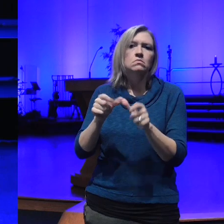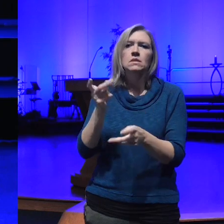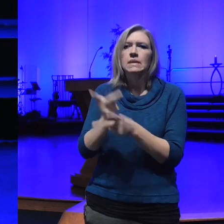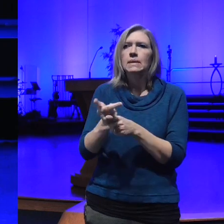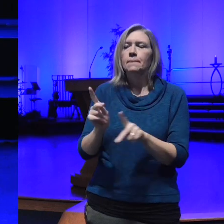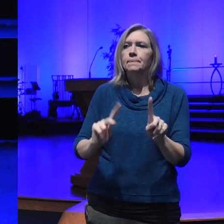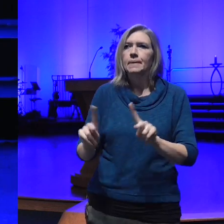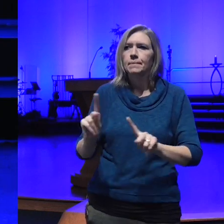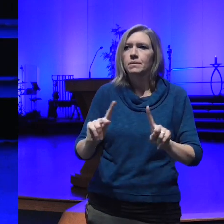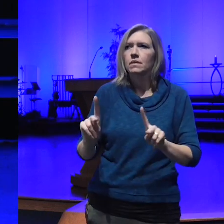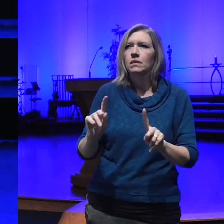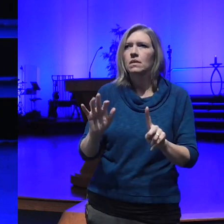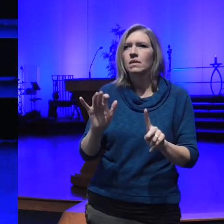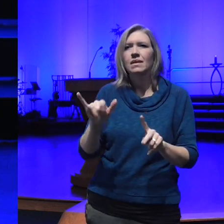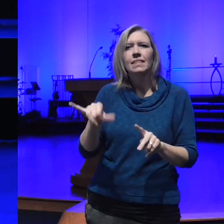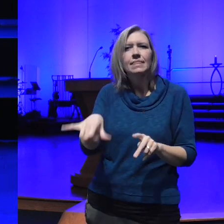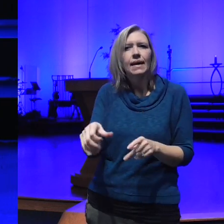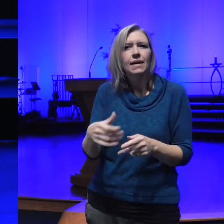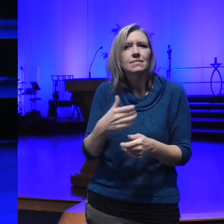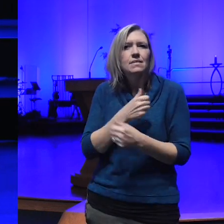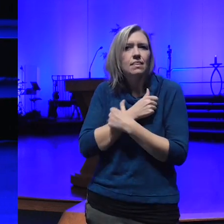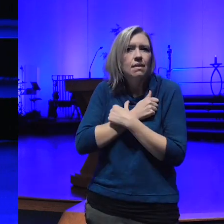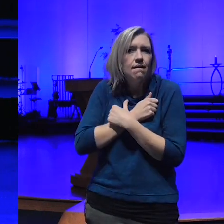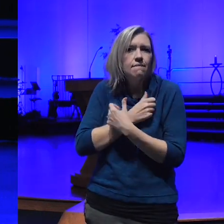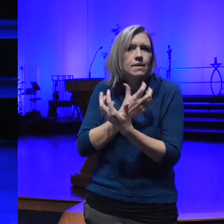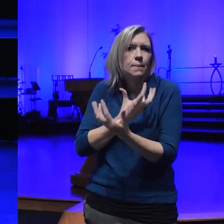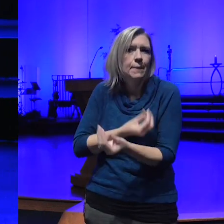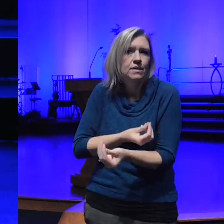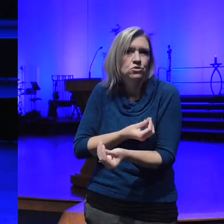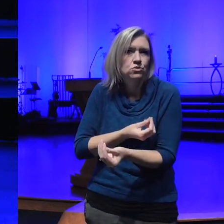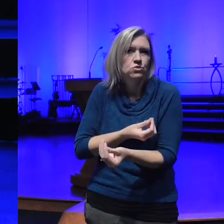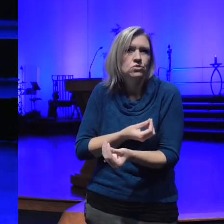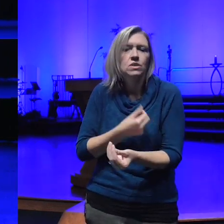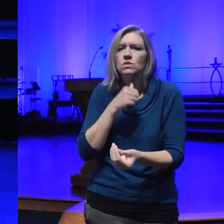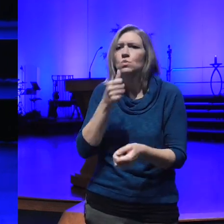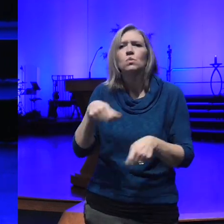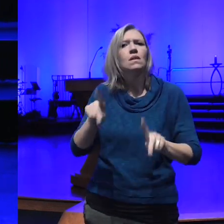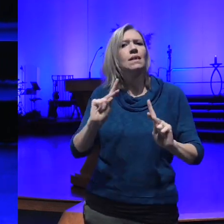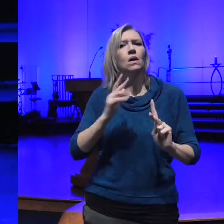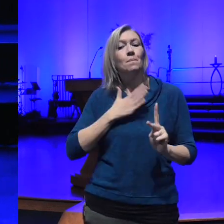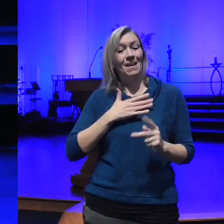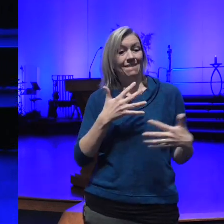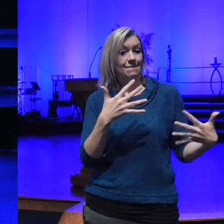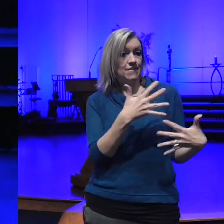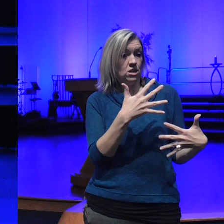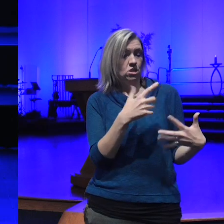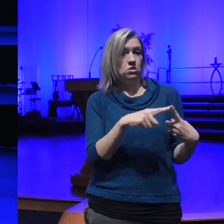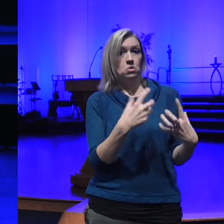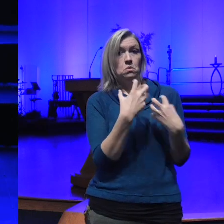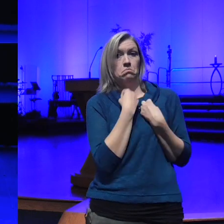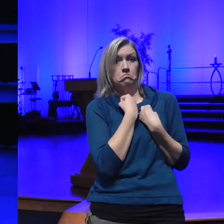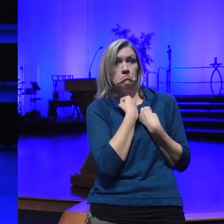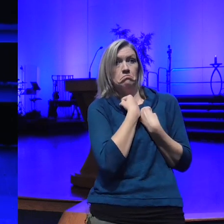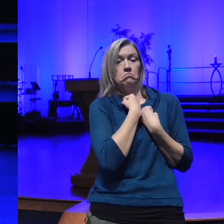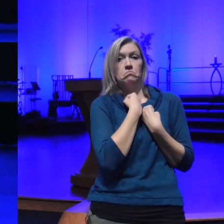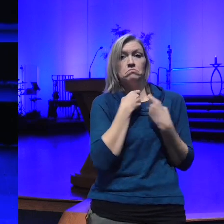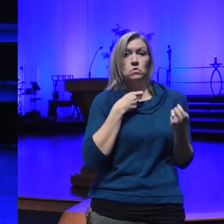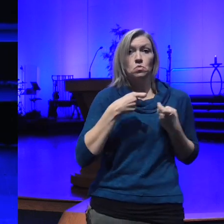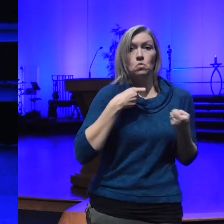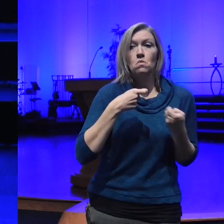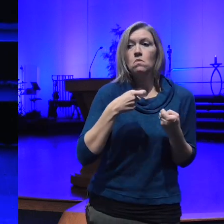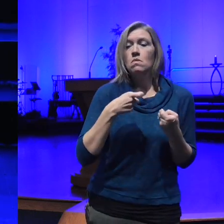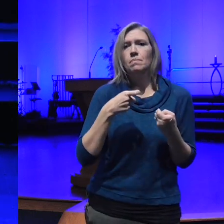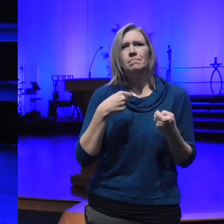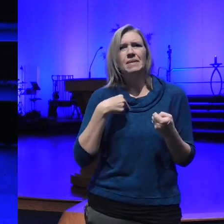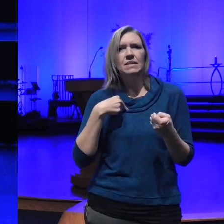that space of love and compassion I don't allow my fears to take over and have me be a contribution